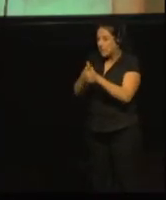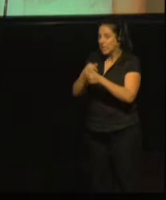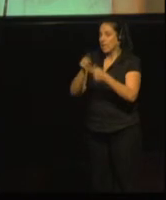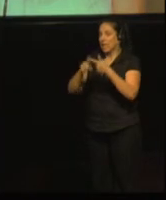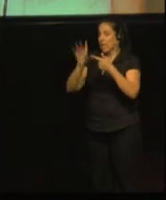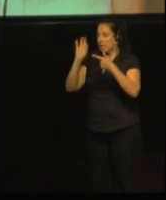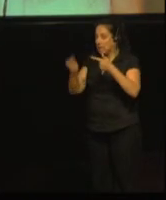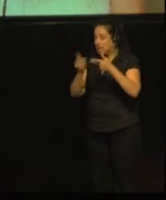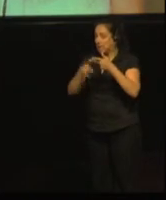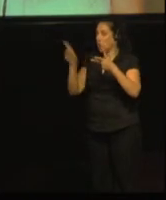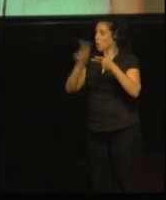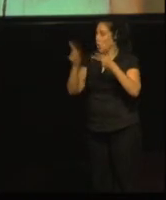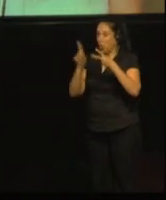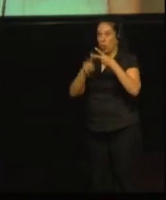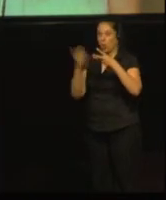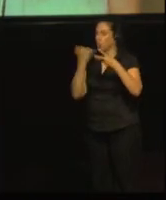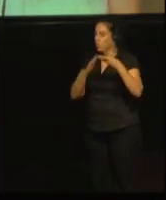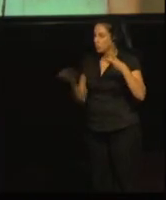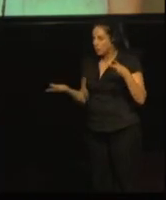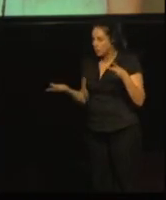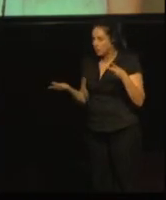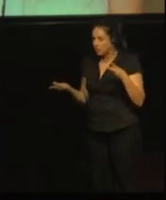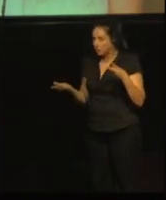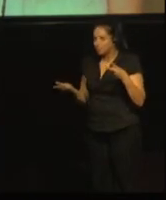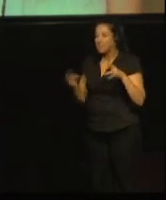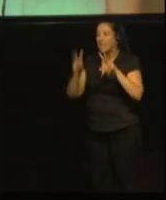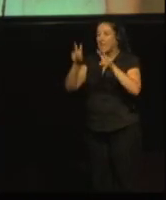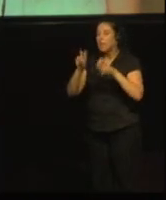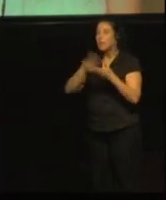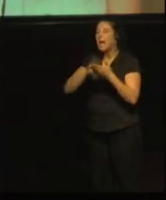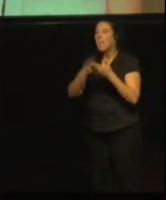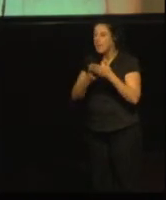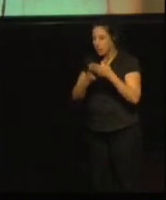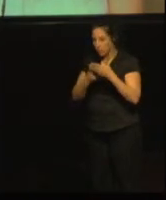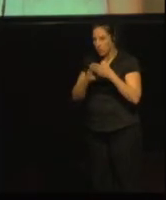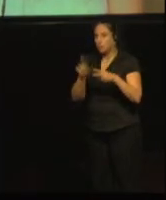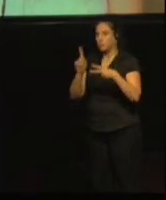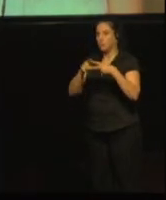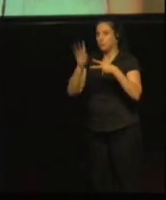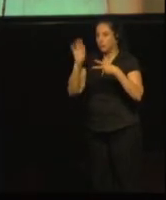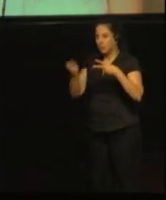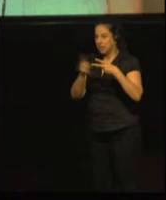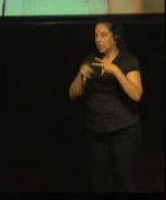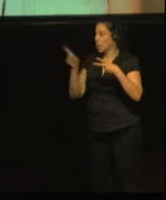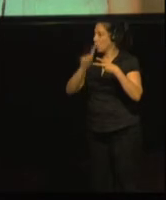‘Interpreter’: ‘yes’, ‘no’ or ‘unknown’.